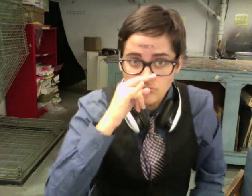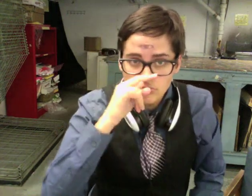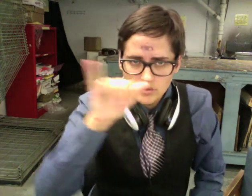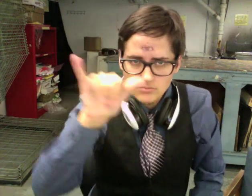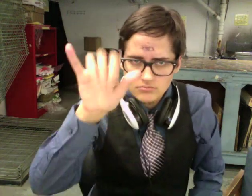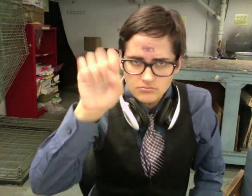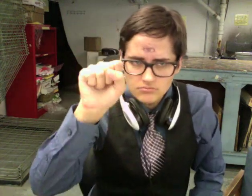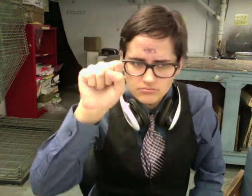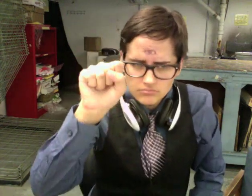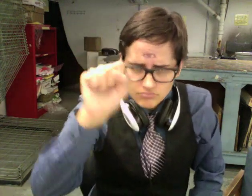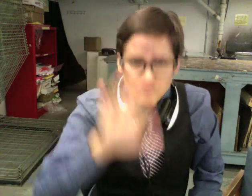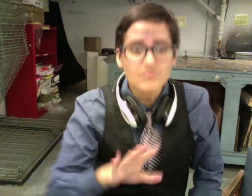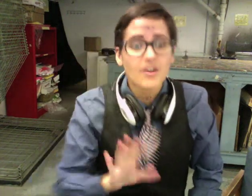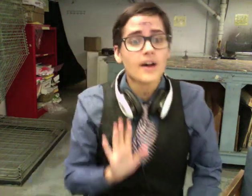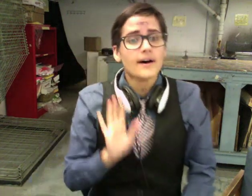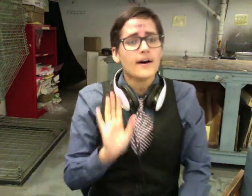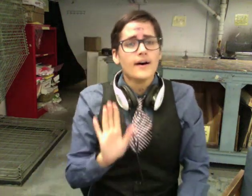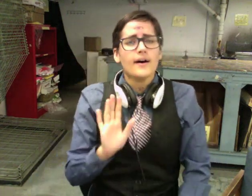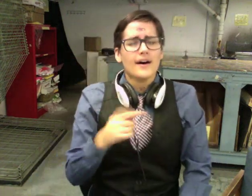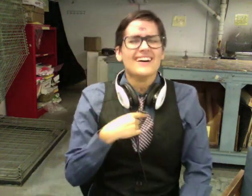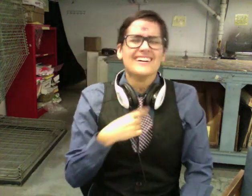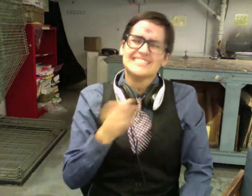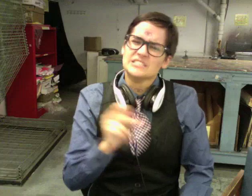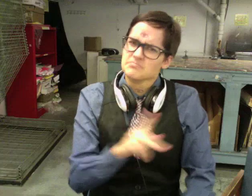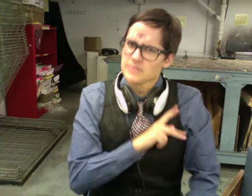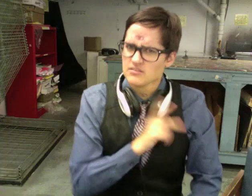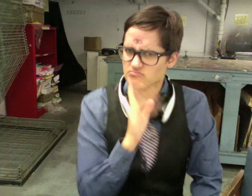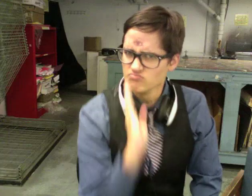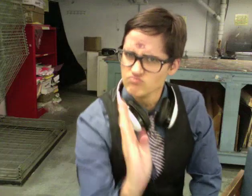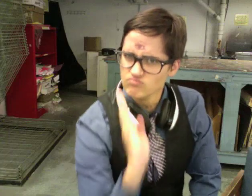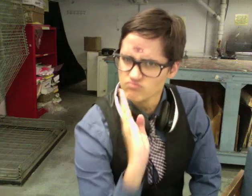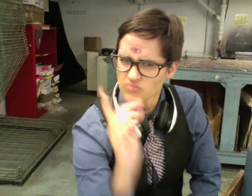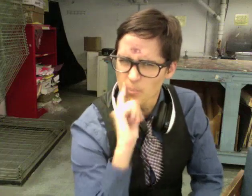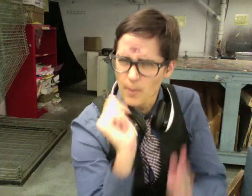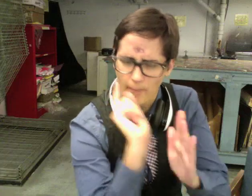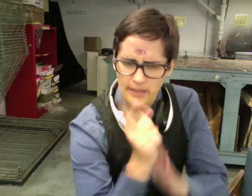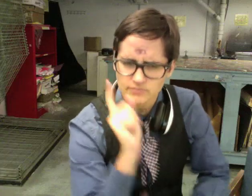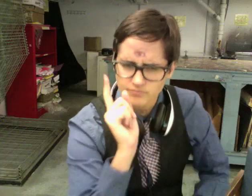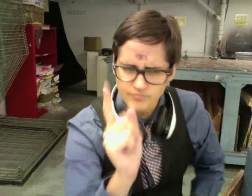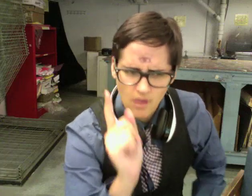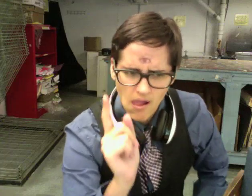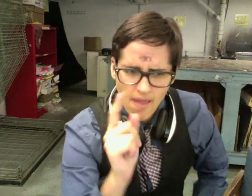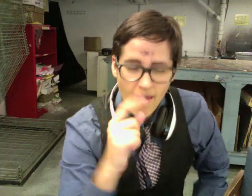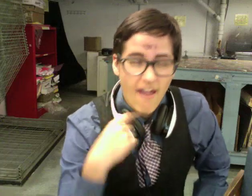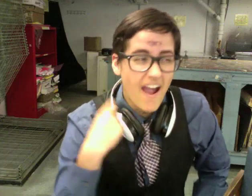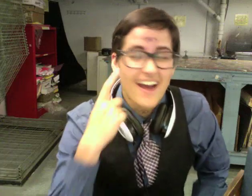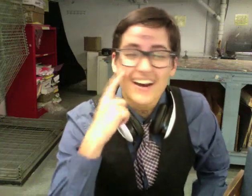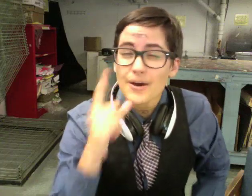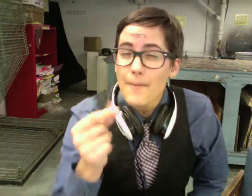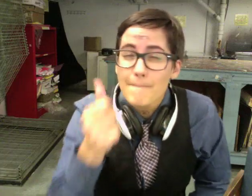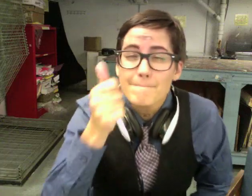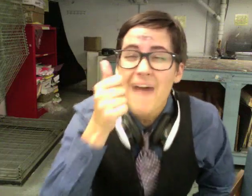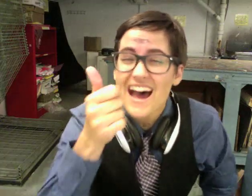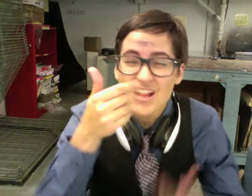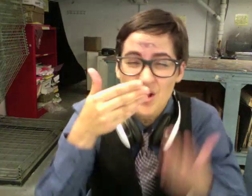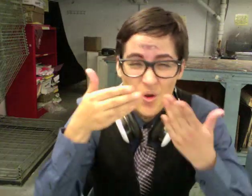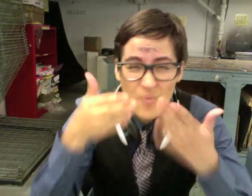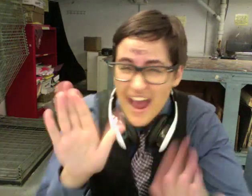Along those lines, to get personal for a moment, I think the best way to die would be: swallowed